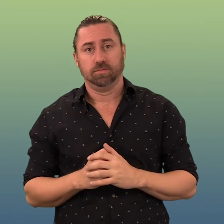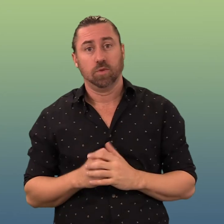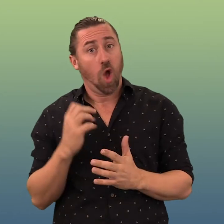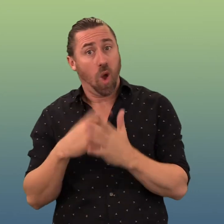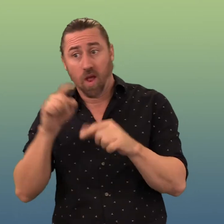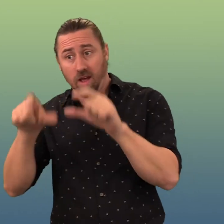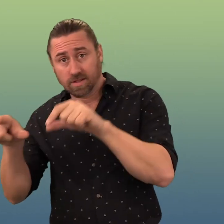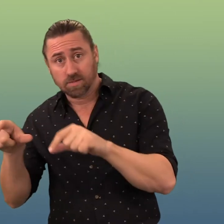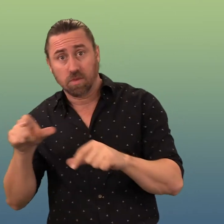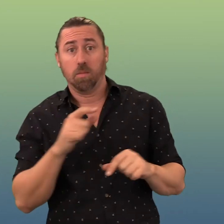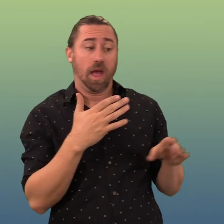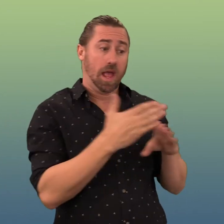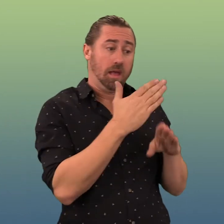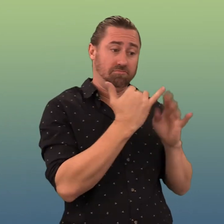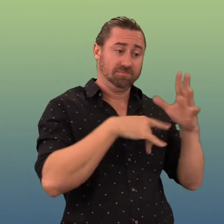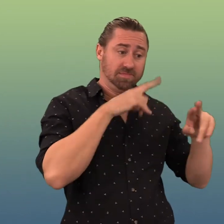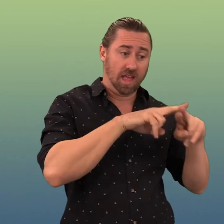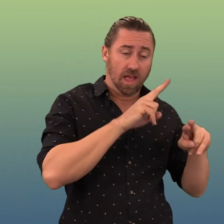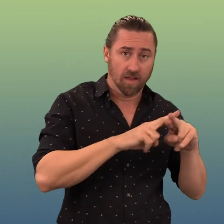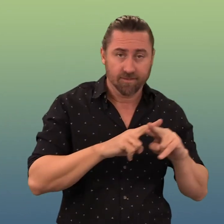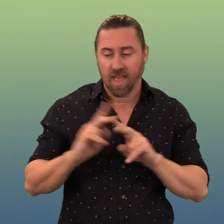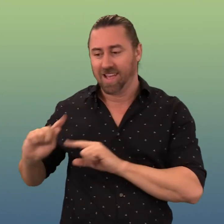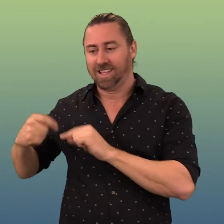Accessible and inclusive TMR workplaces.